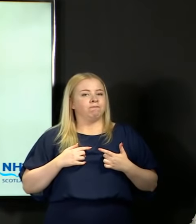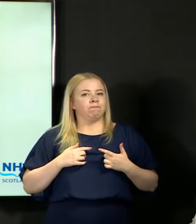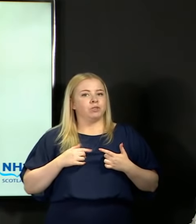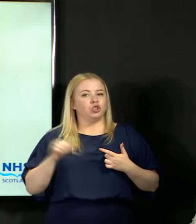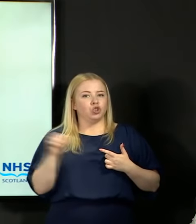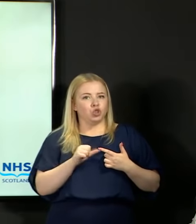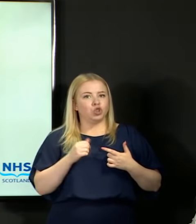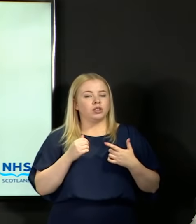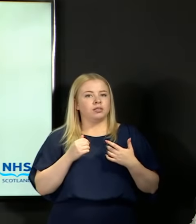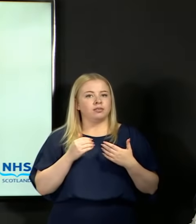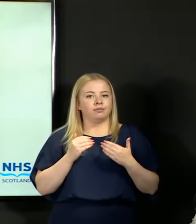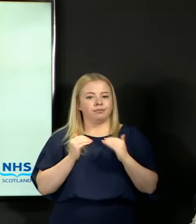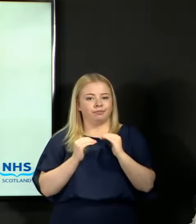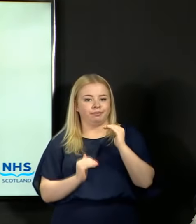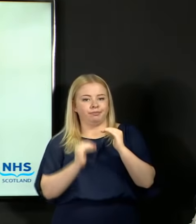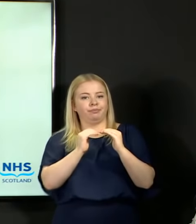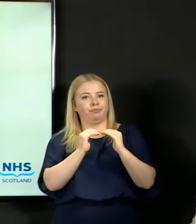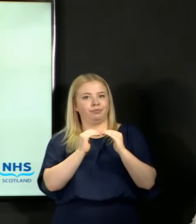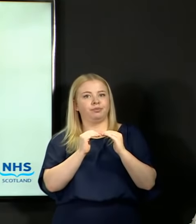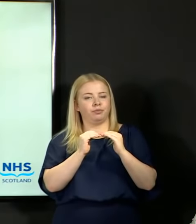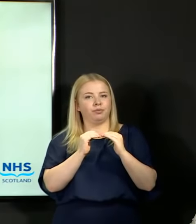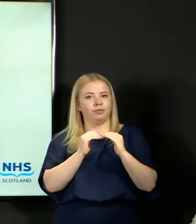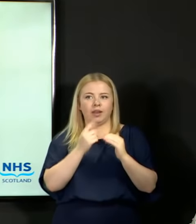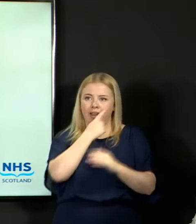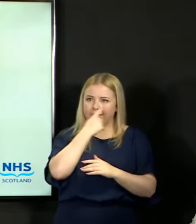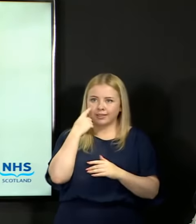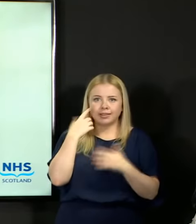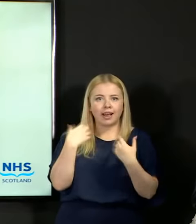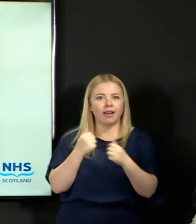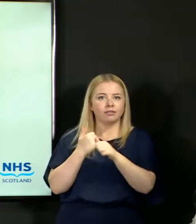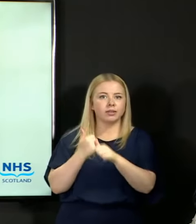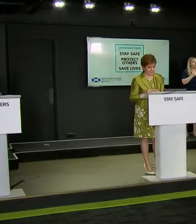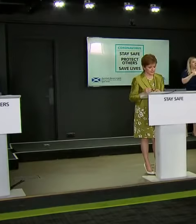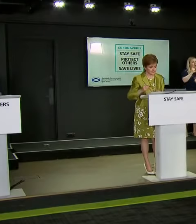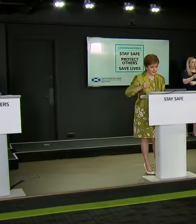there is merit to bring forward evidence to support the appeal, that is exactly what they should do.